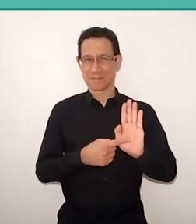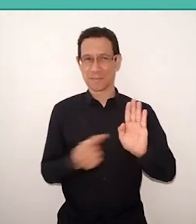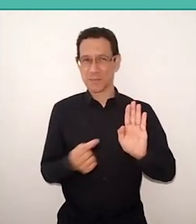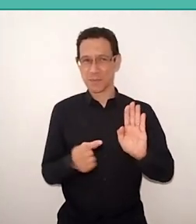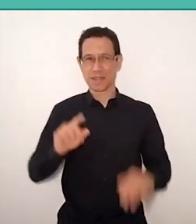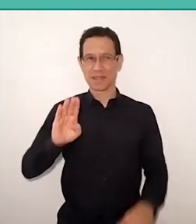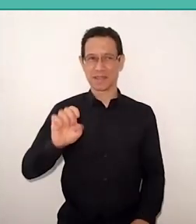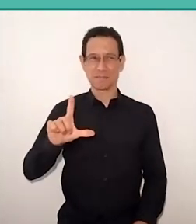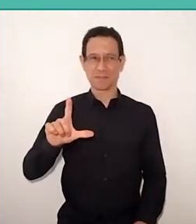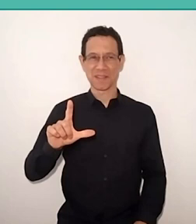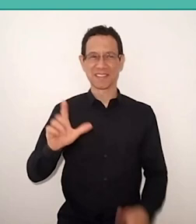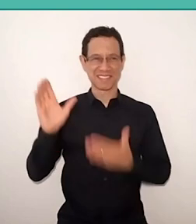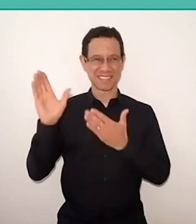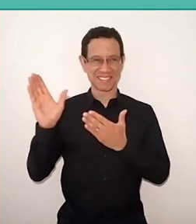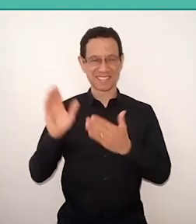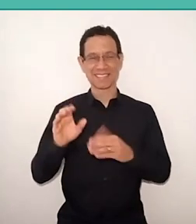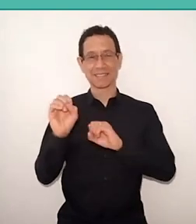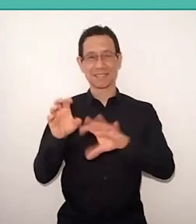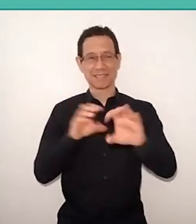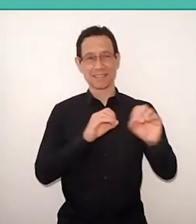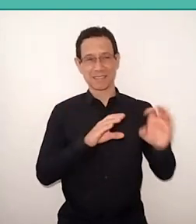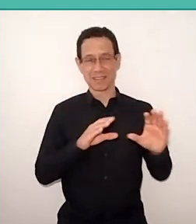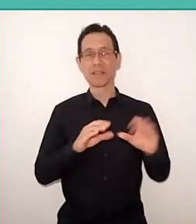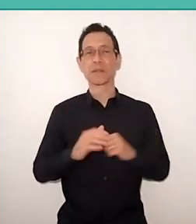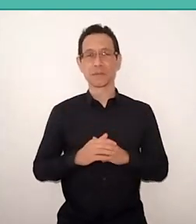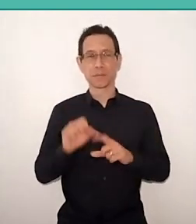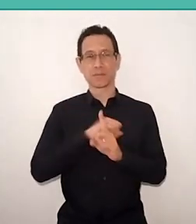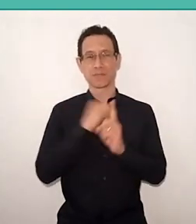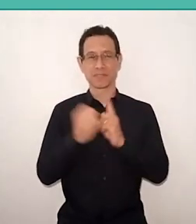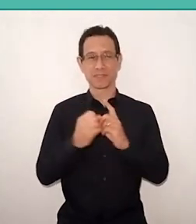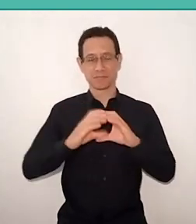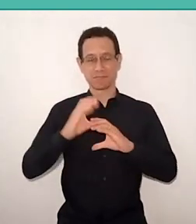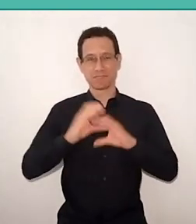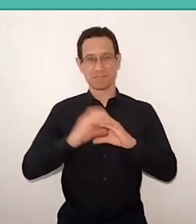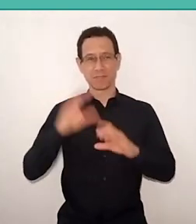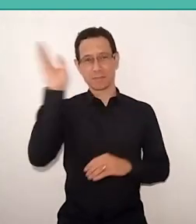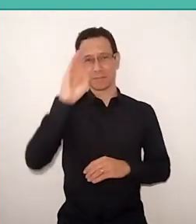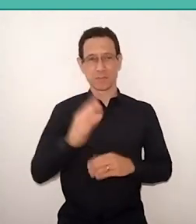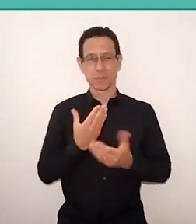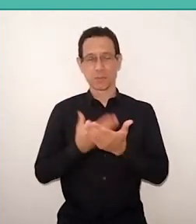Bel is a social educator, Coordinator of the Brazilian Institute of Studies and Community Support - IBEAC,